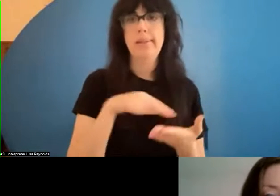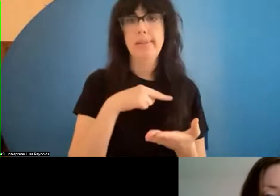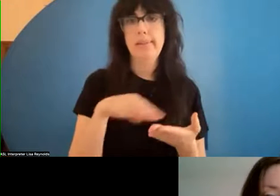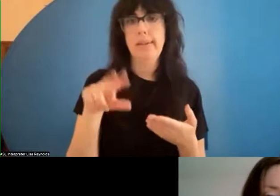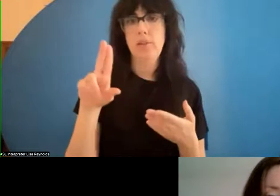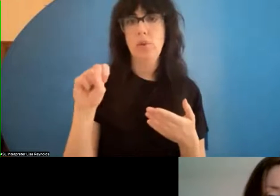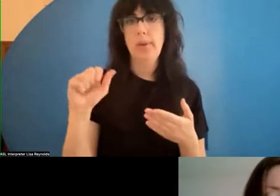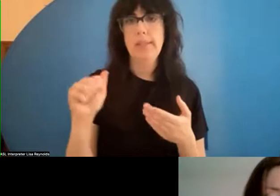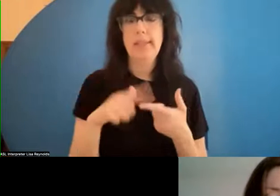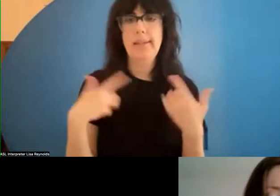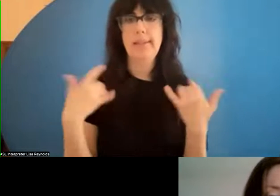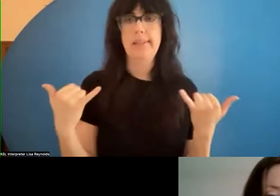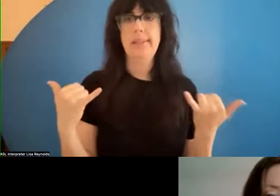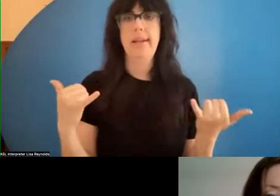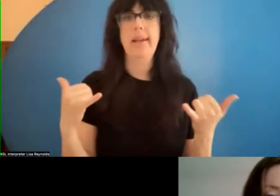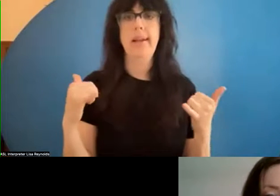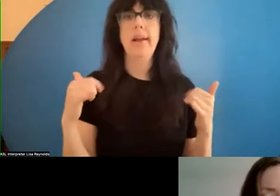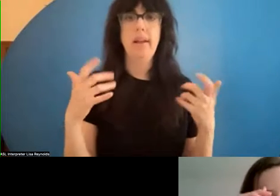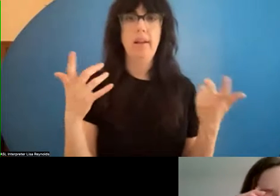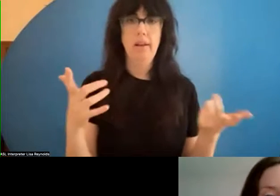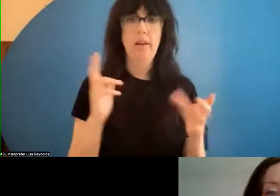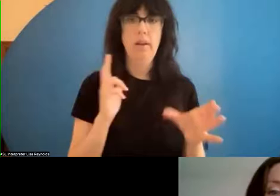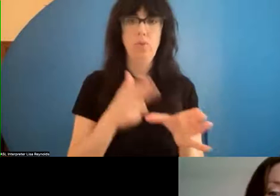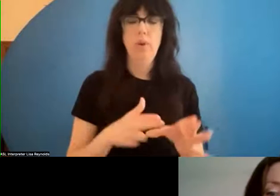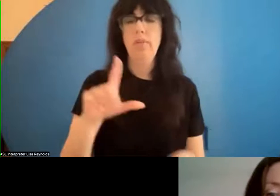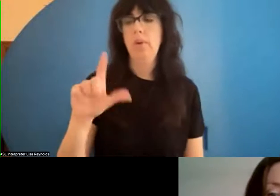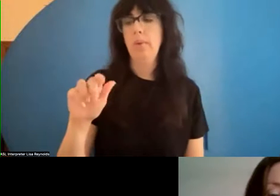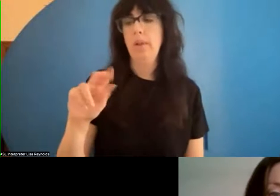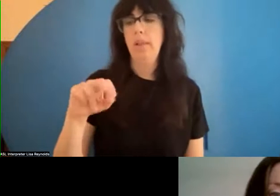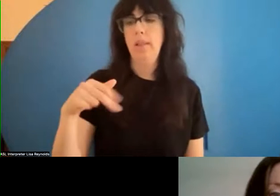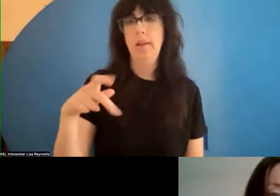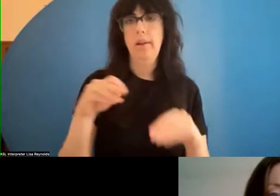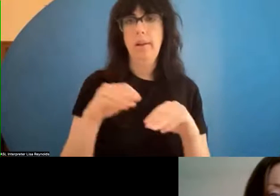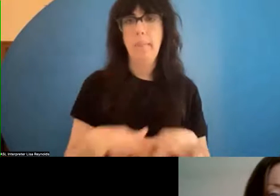in from Lenape